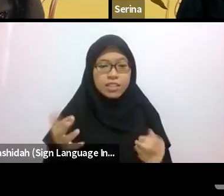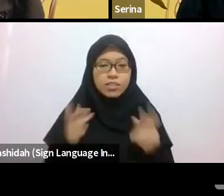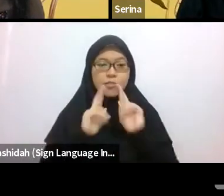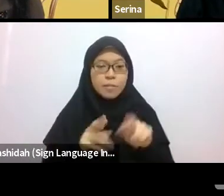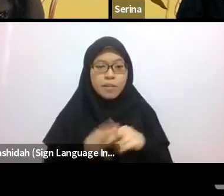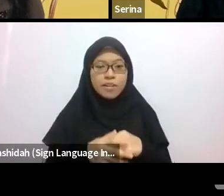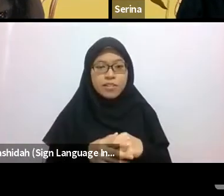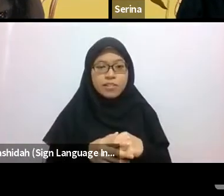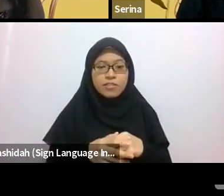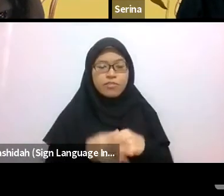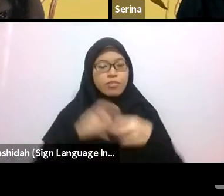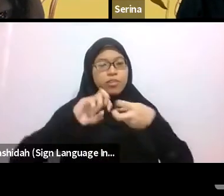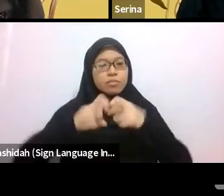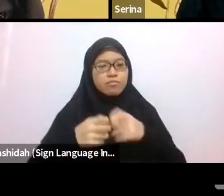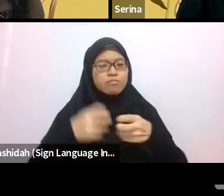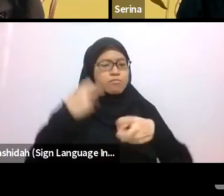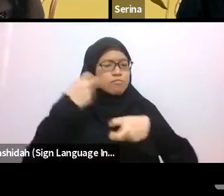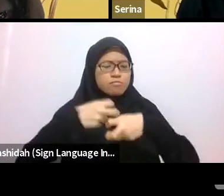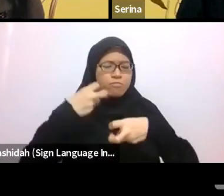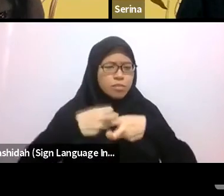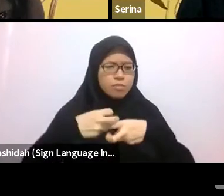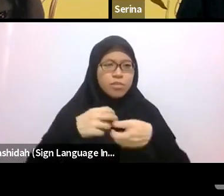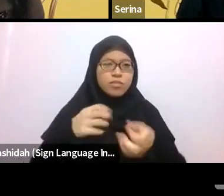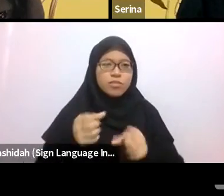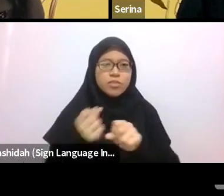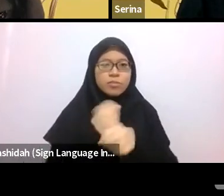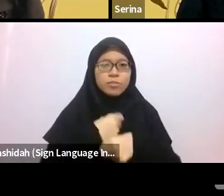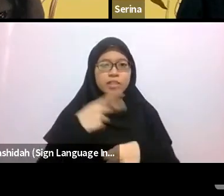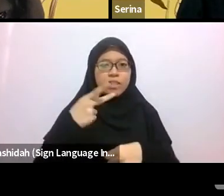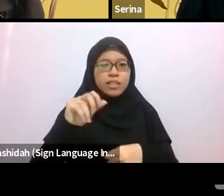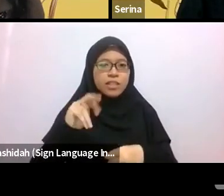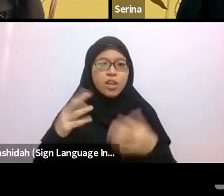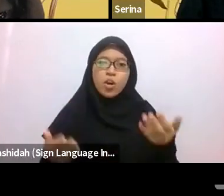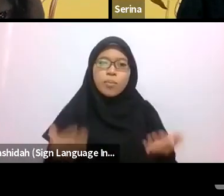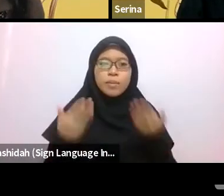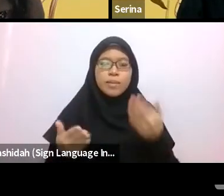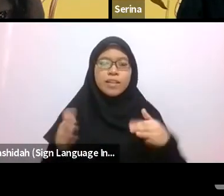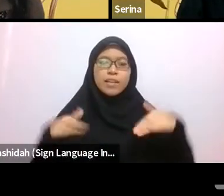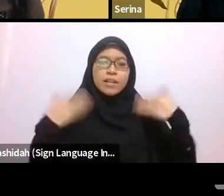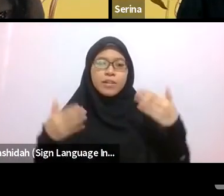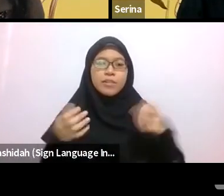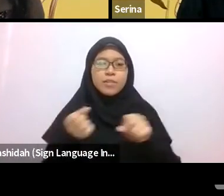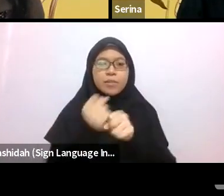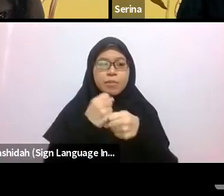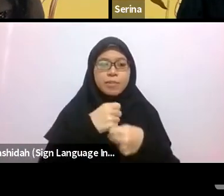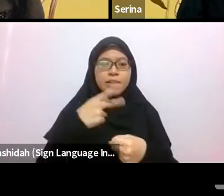Or perhaps the pleasures of making kin, if you have something to share.